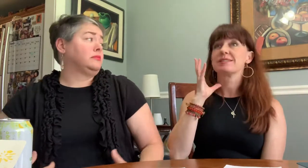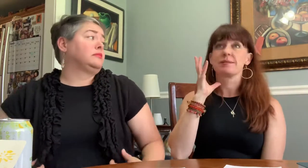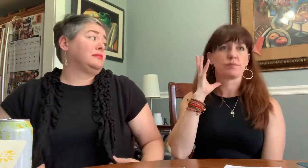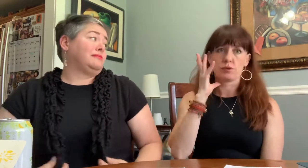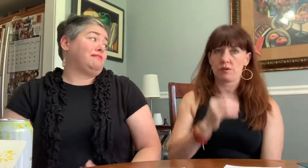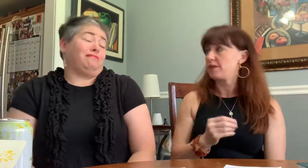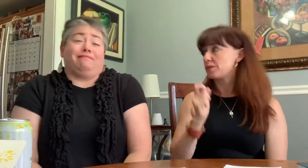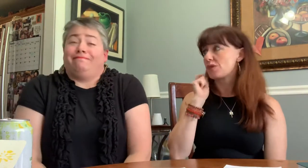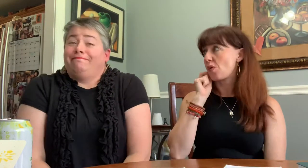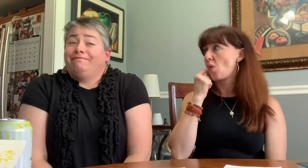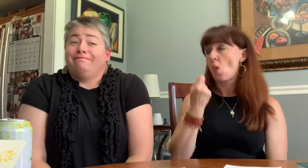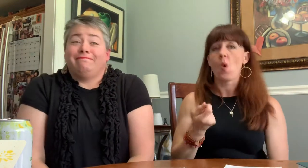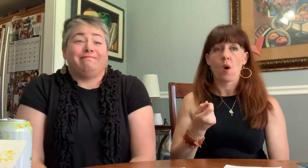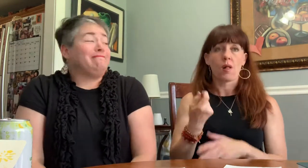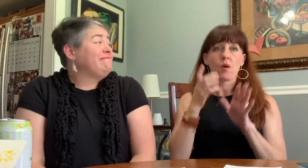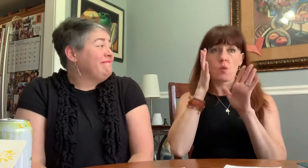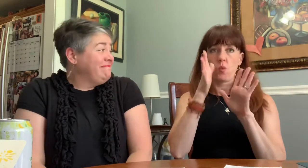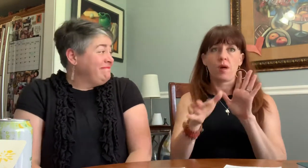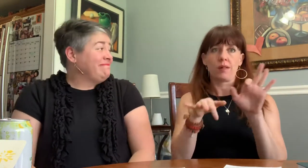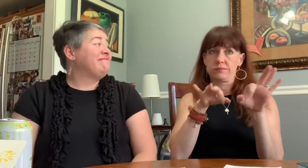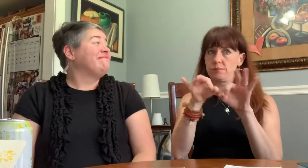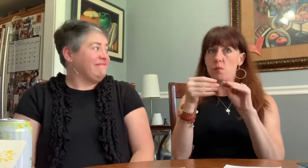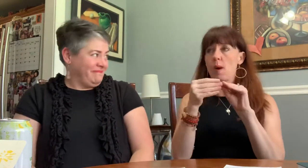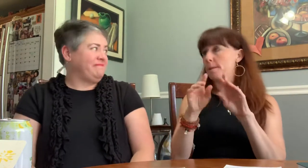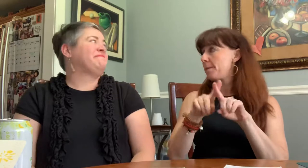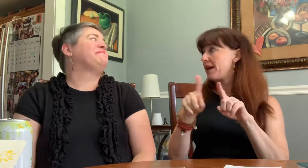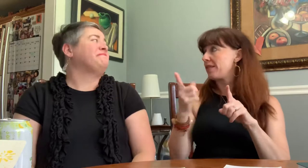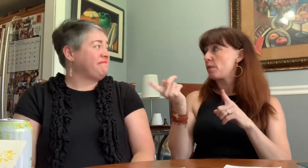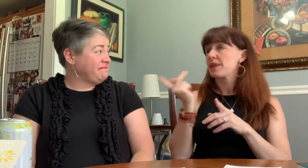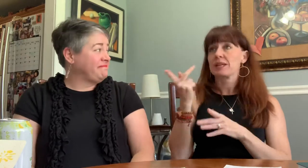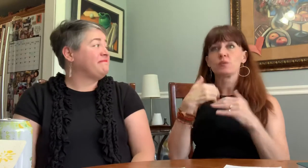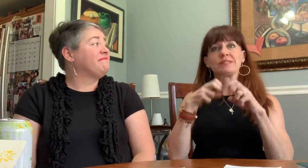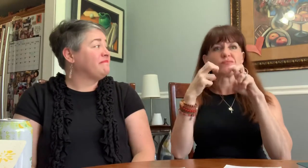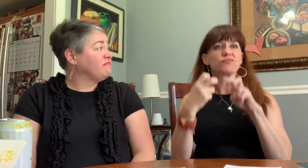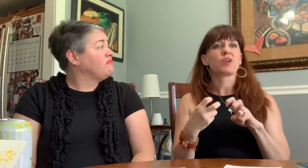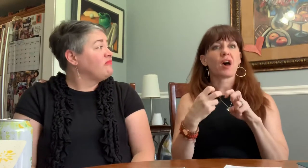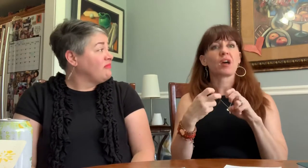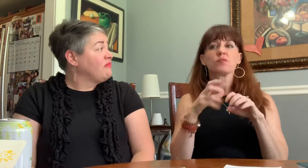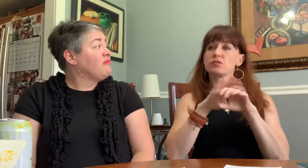Oh yes, beautiful, we'll show you in a future Vlog.